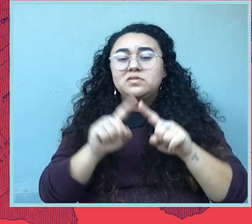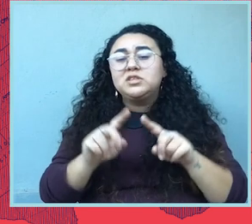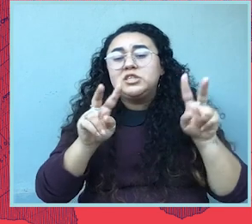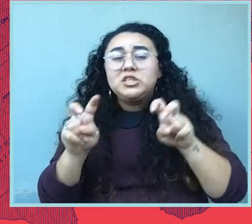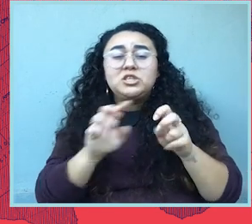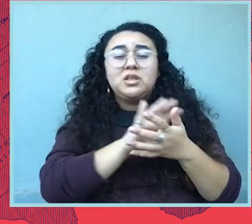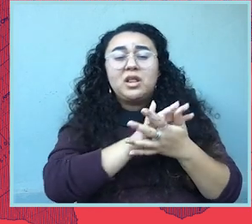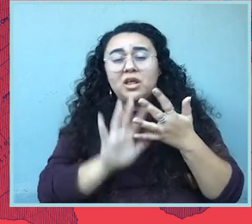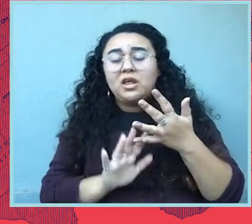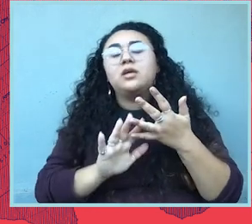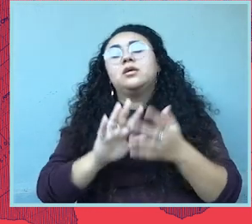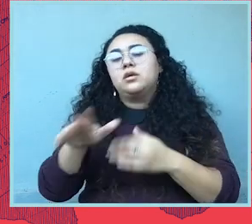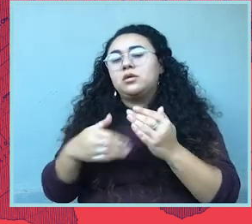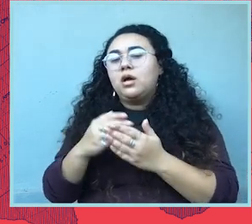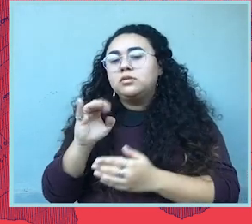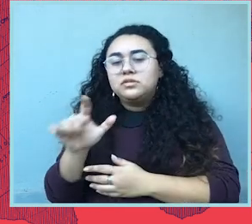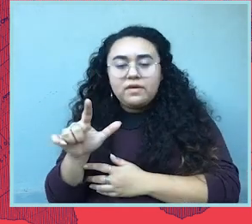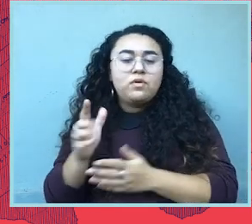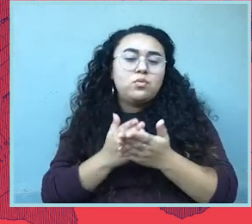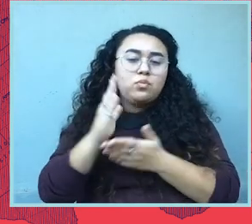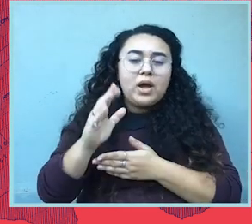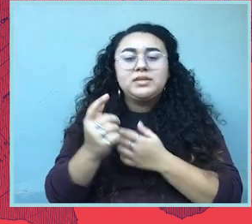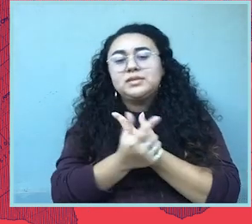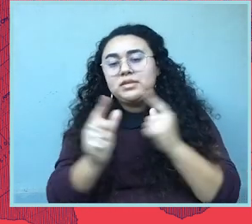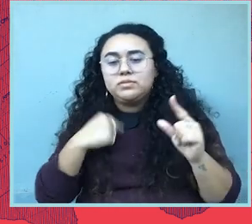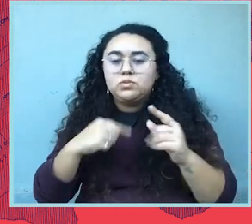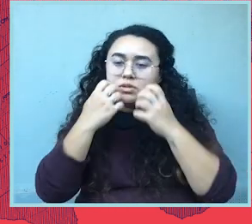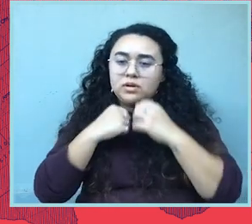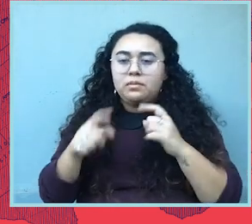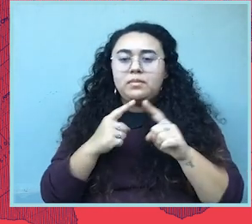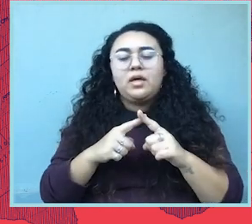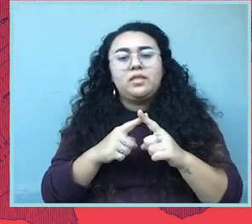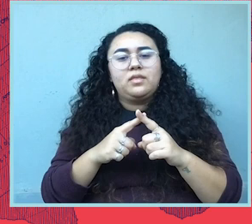issues that we talked about today and all of the civil rights and civil liberties that we care about.